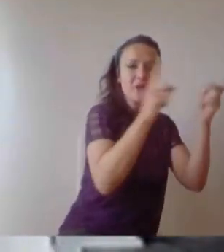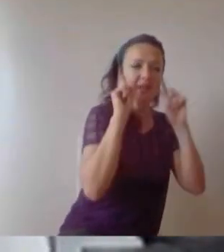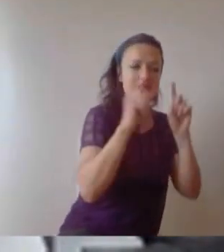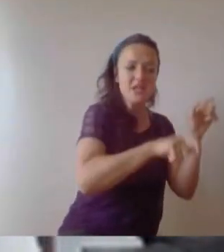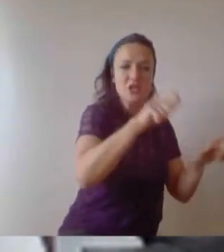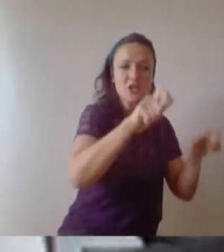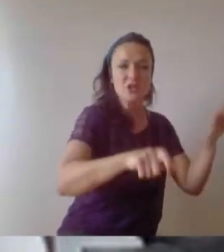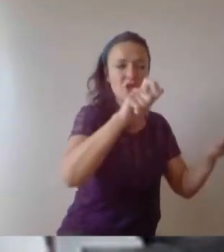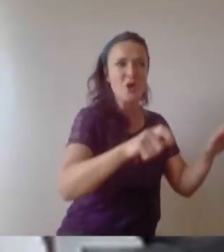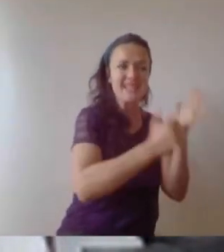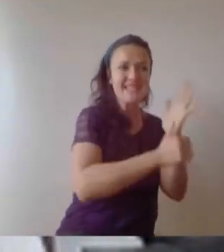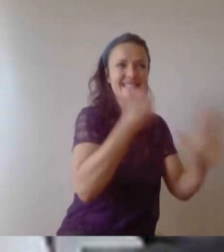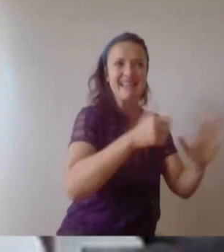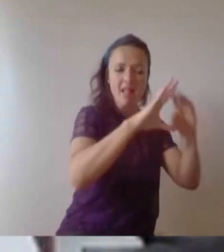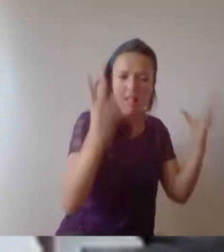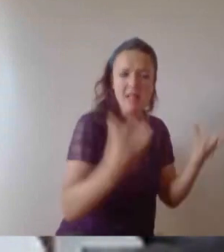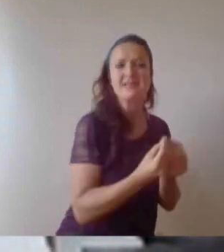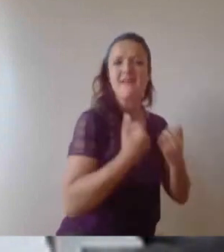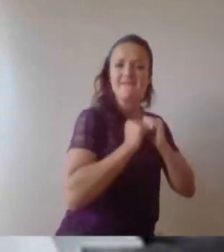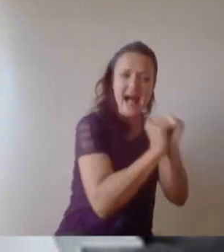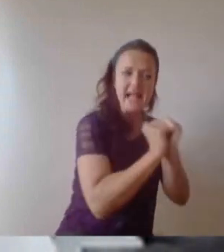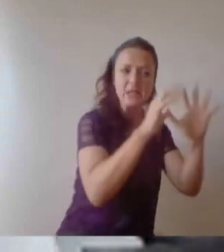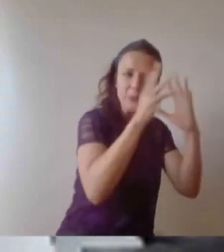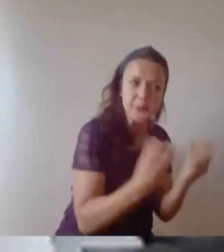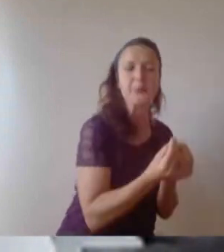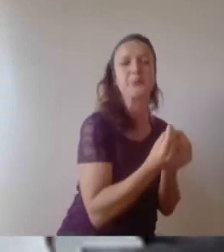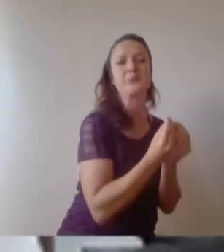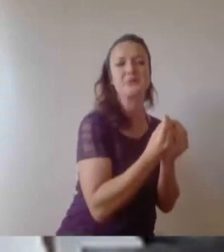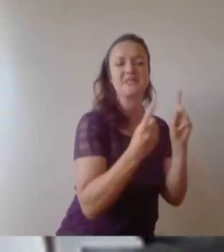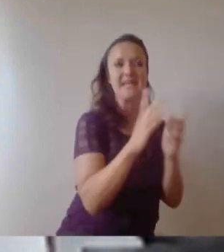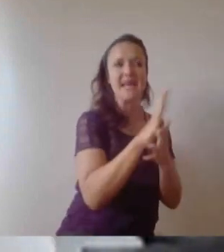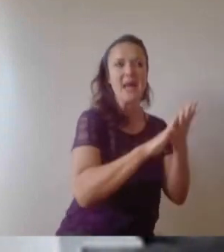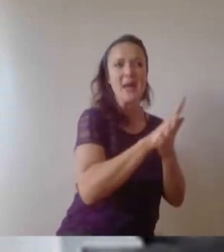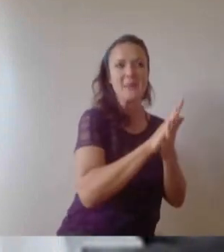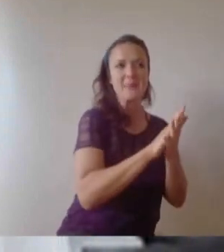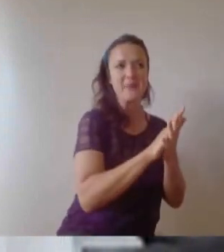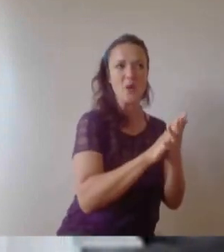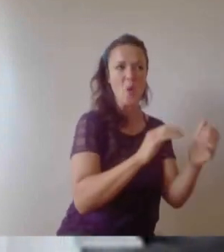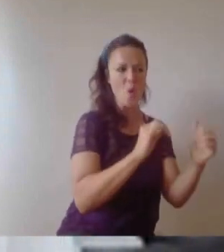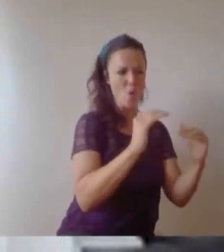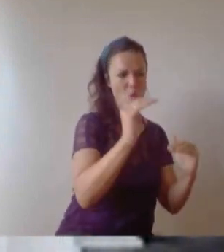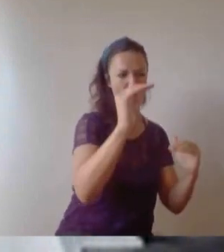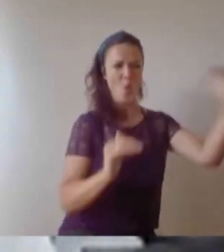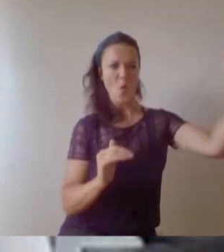core values ingrained in them which makes them stand out for the rest and you probably don't realise that as of yet. So first up